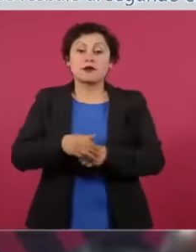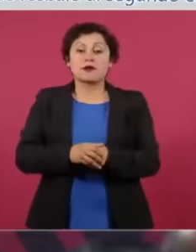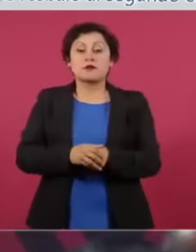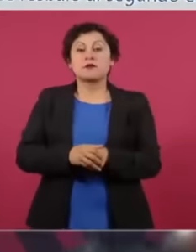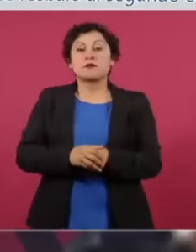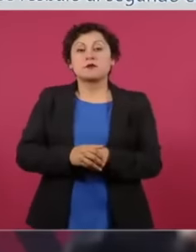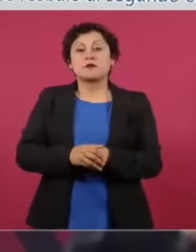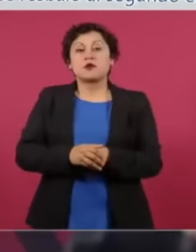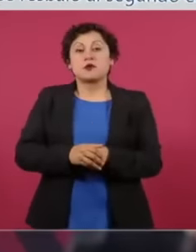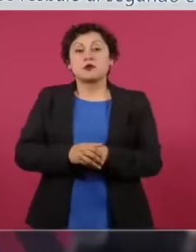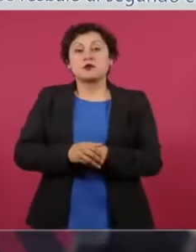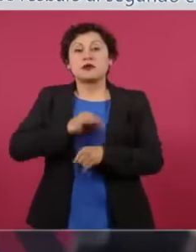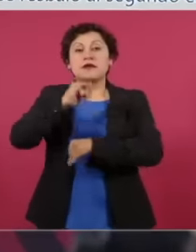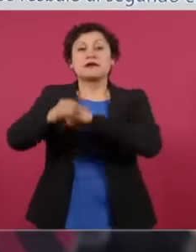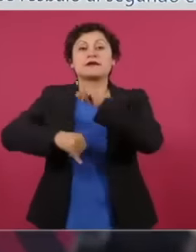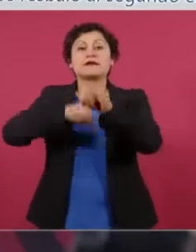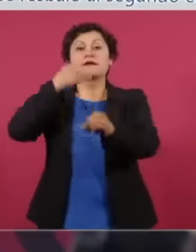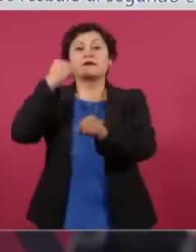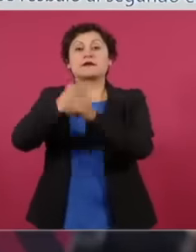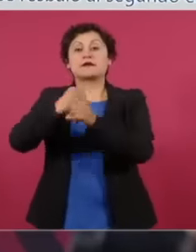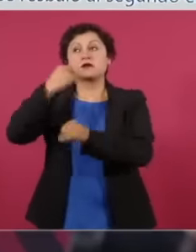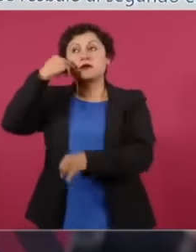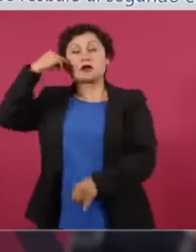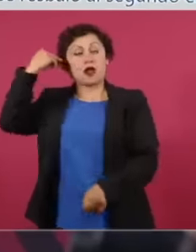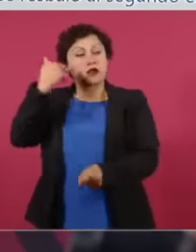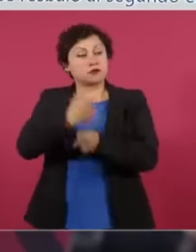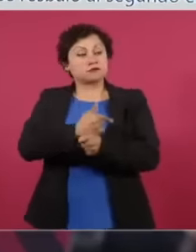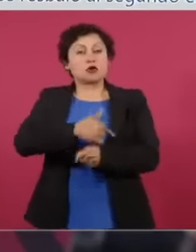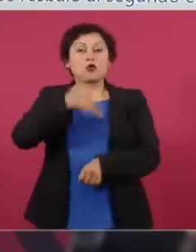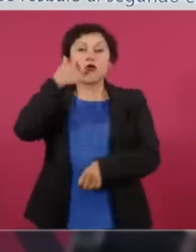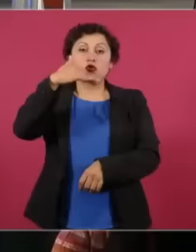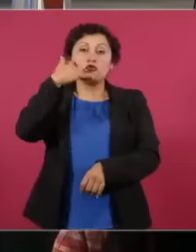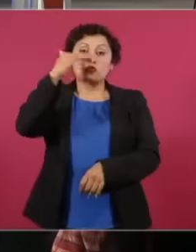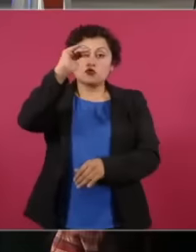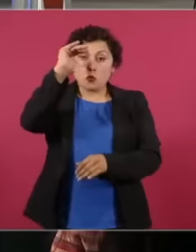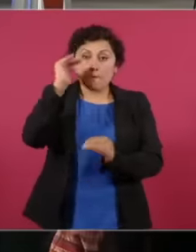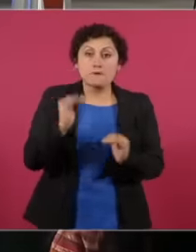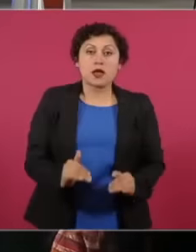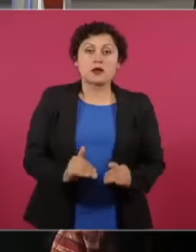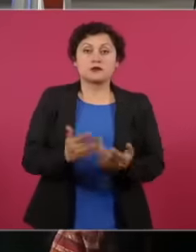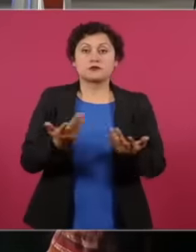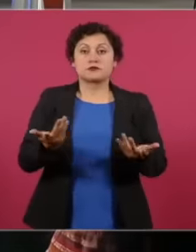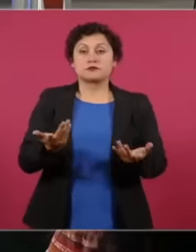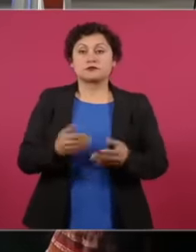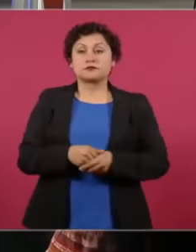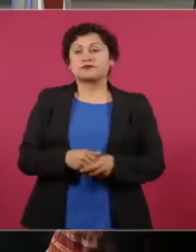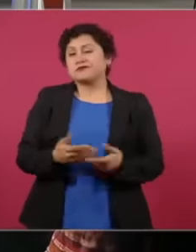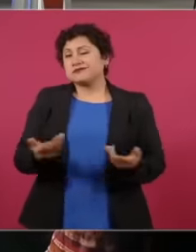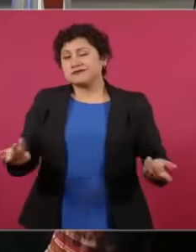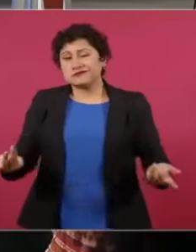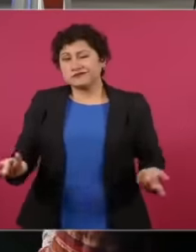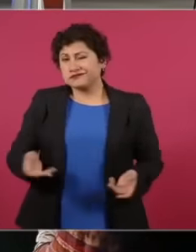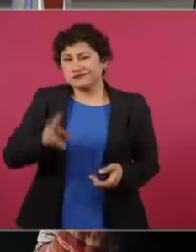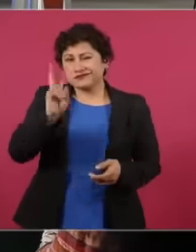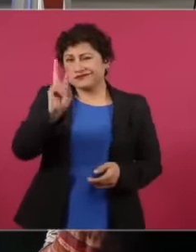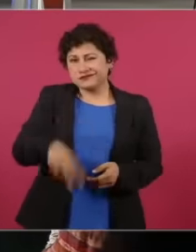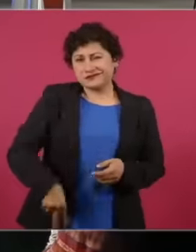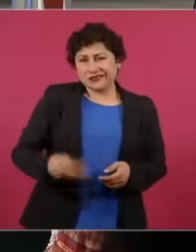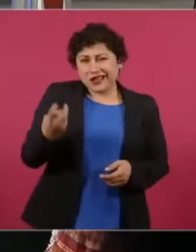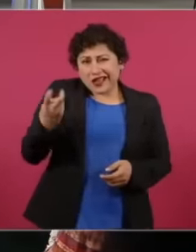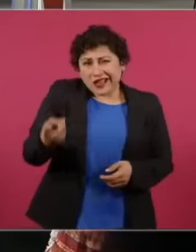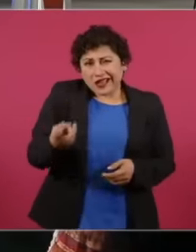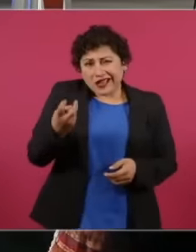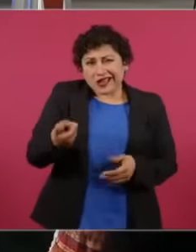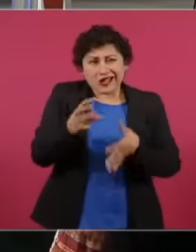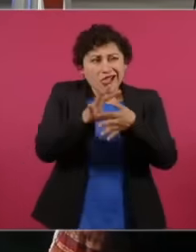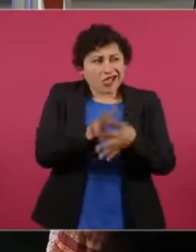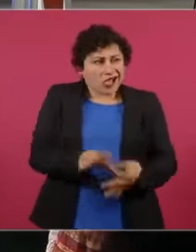less corrupt as a country but those are not arguments,